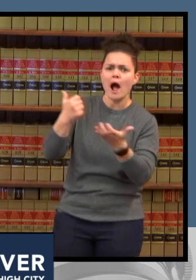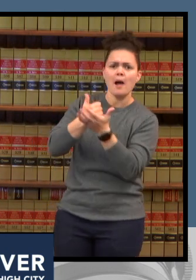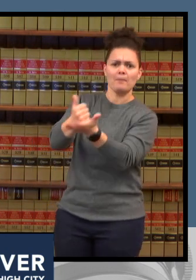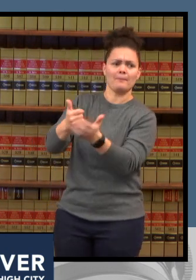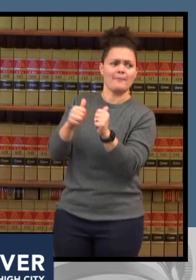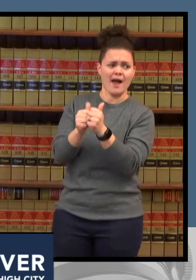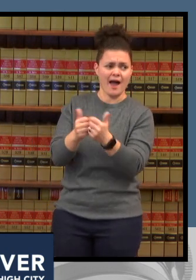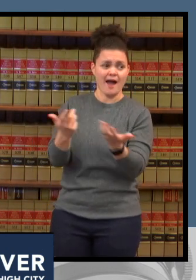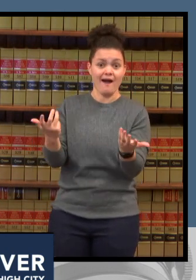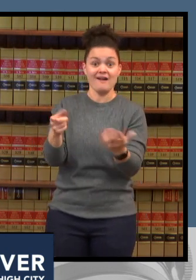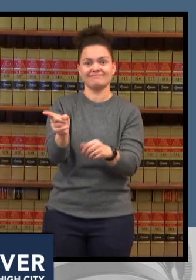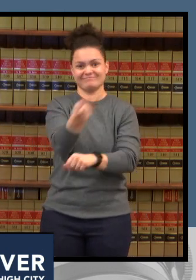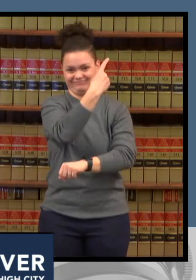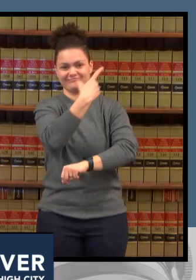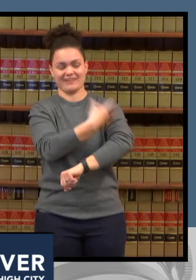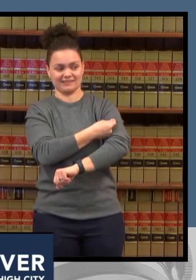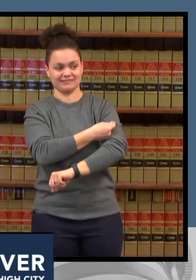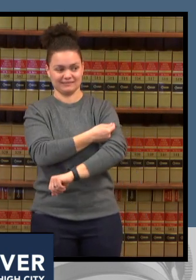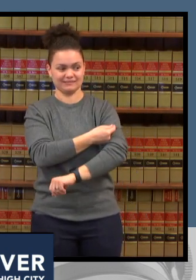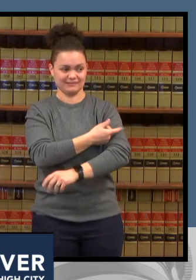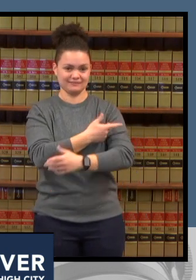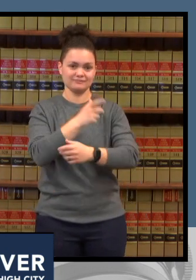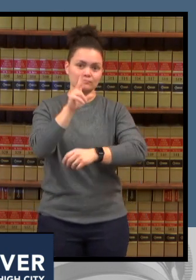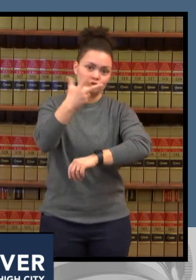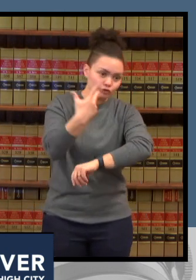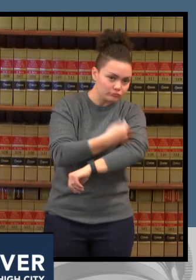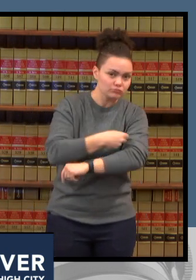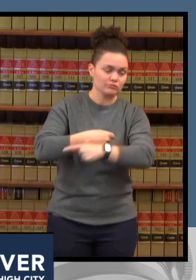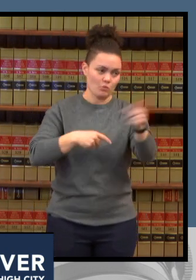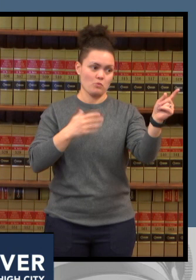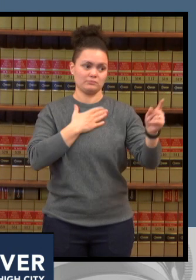the region with us today and with this i'm going to turn it over to dr connie price